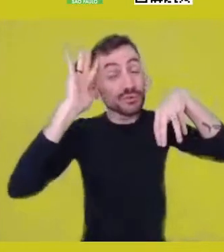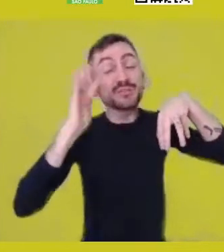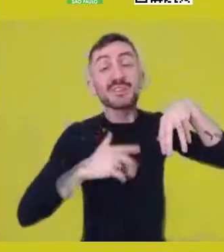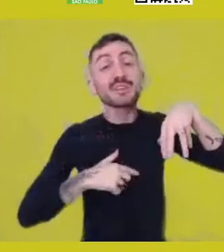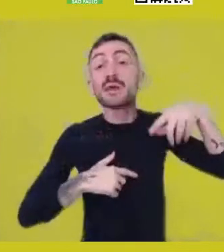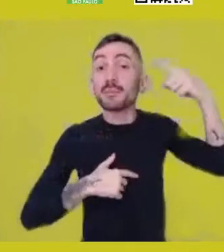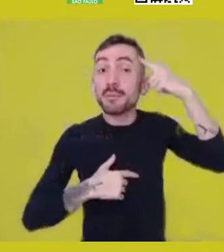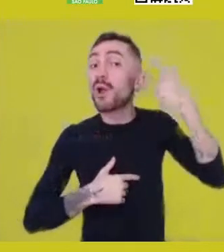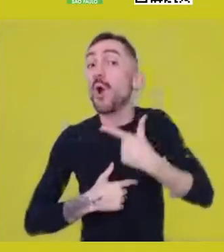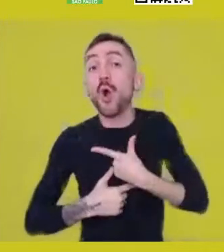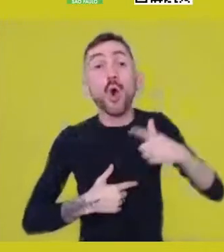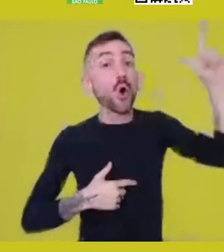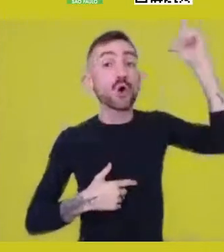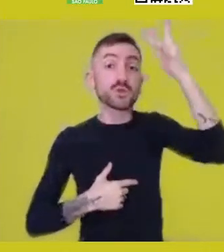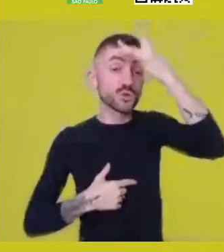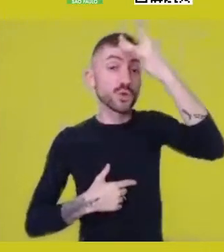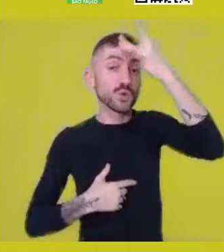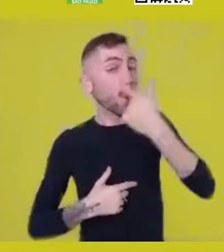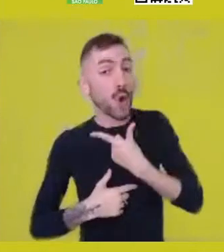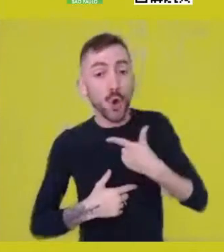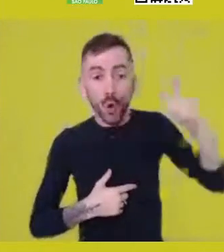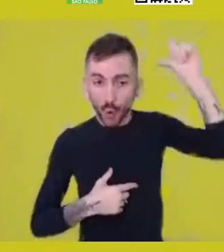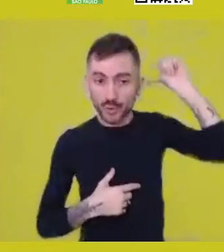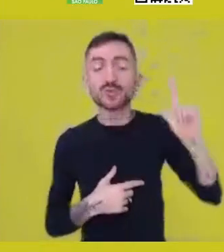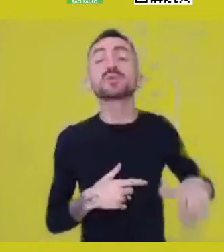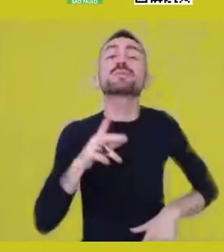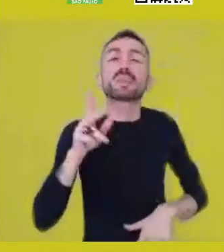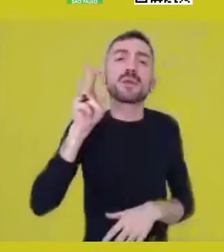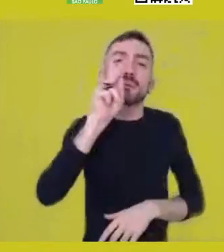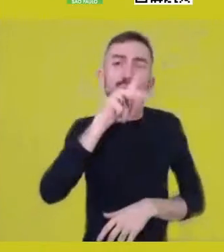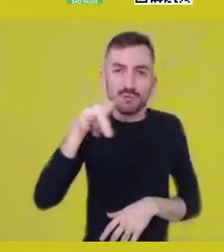Why? Dr. Molefi Kete Asante wrote a very interesting paper